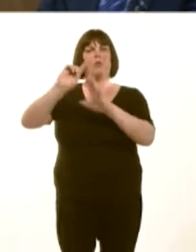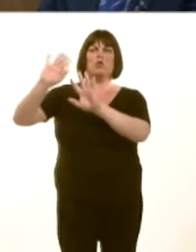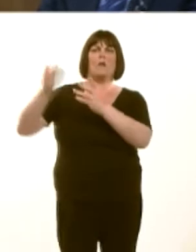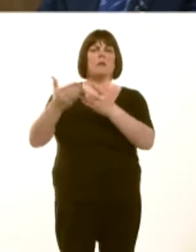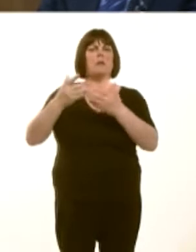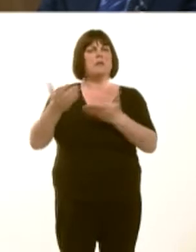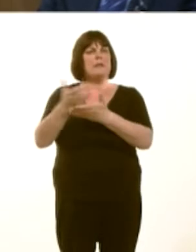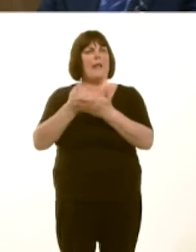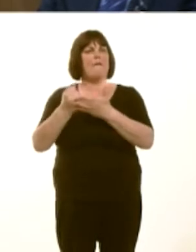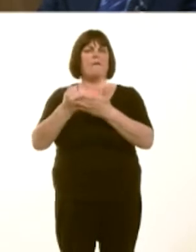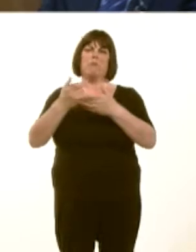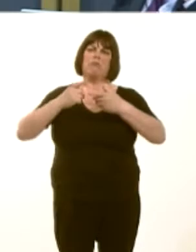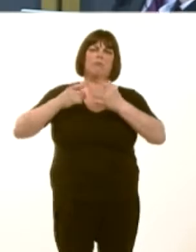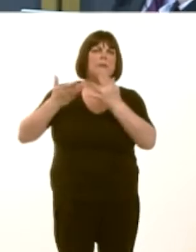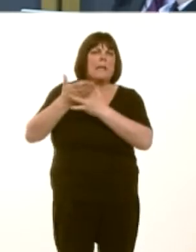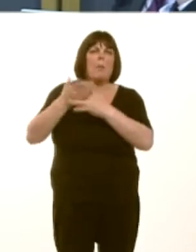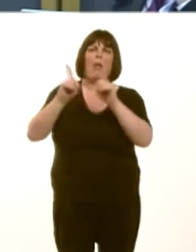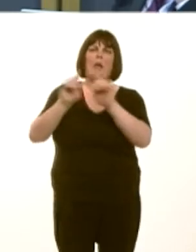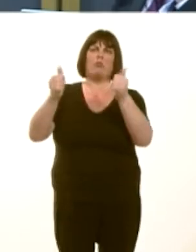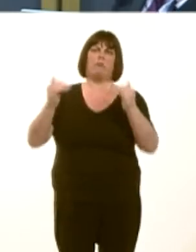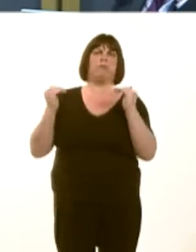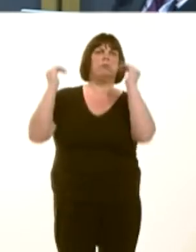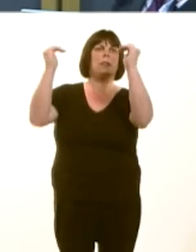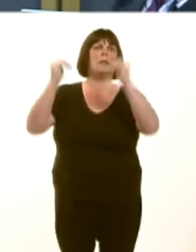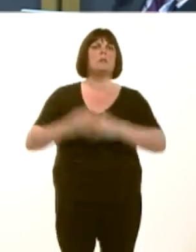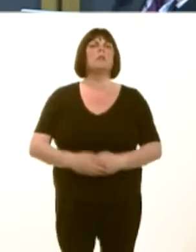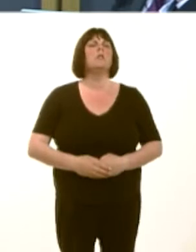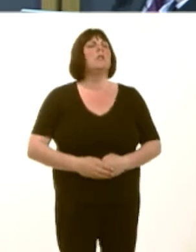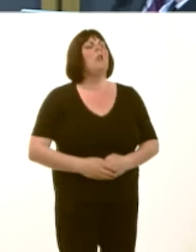Ann Jones: Thank you for that, First Minister, and can I say ëthank youí for all your assistance